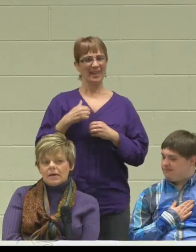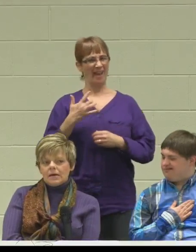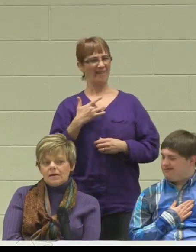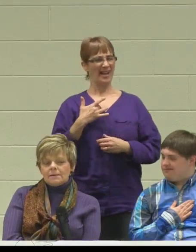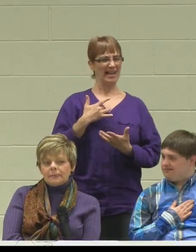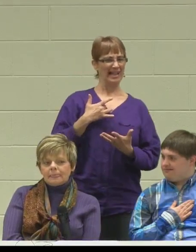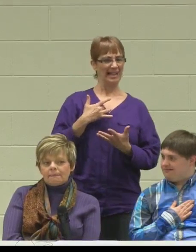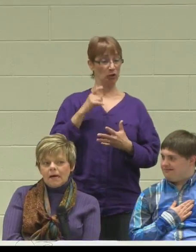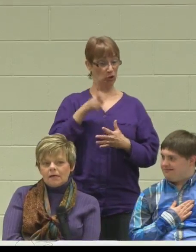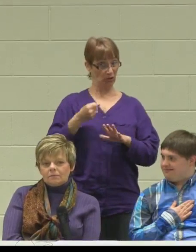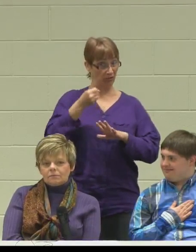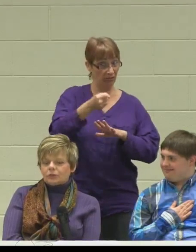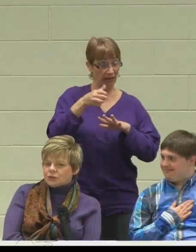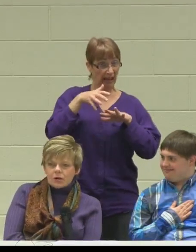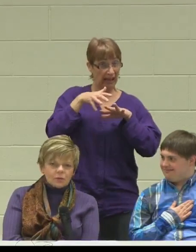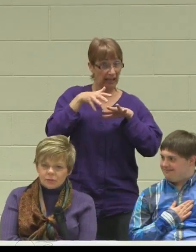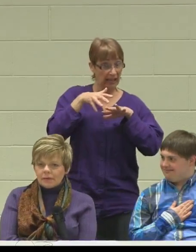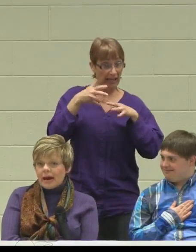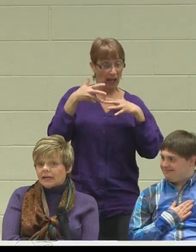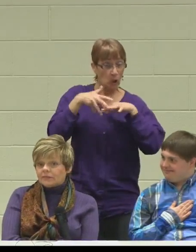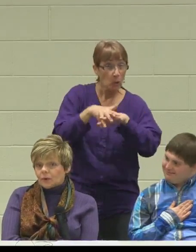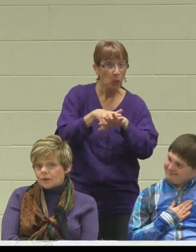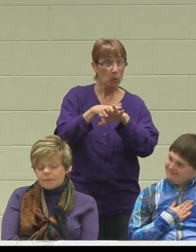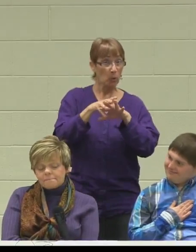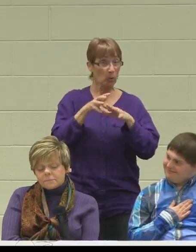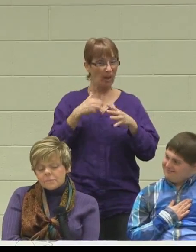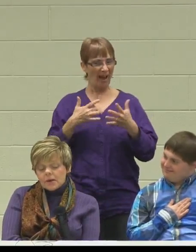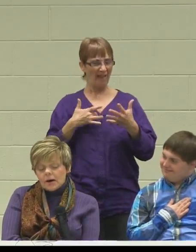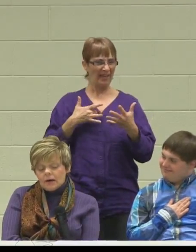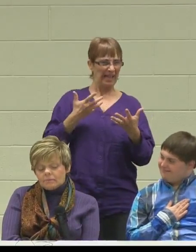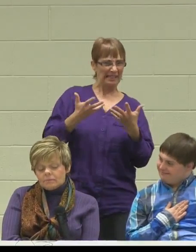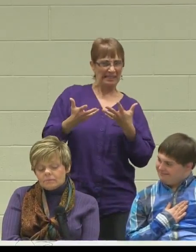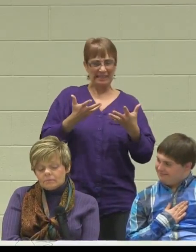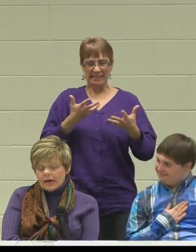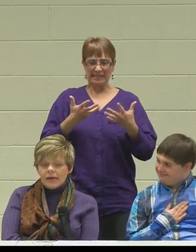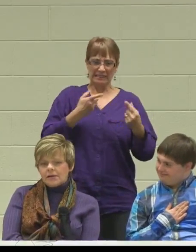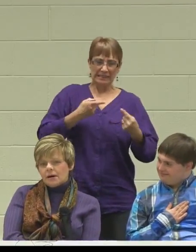and struggled with it back and forth.